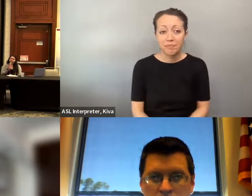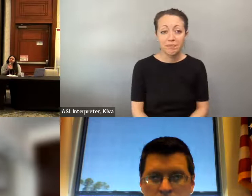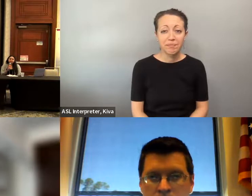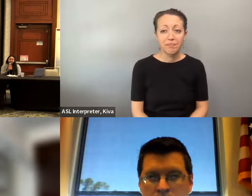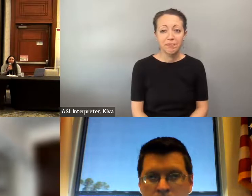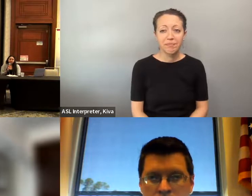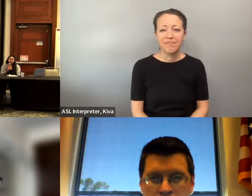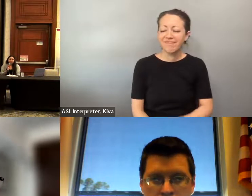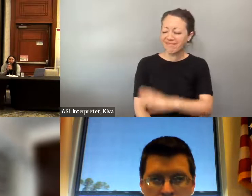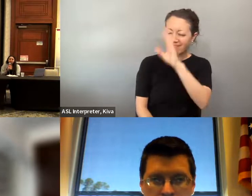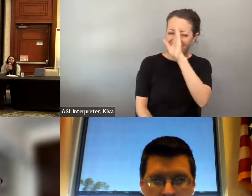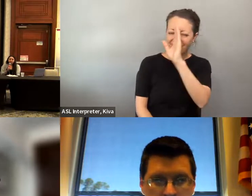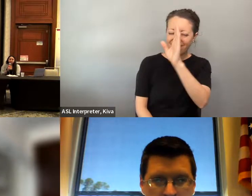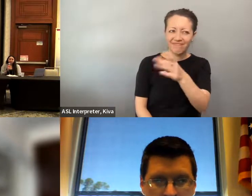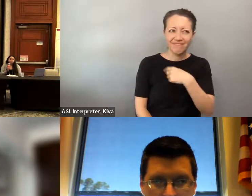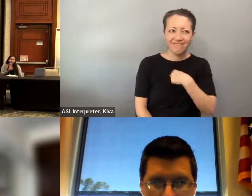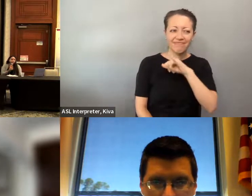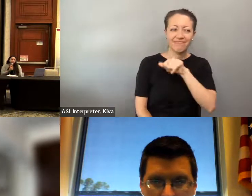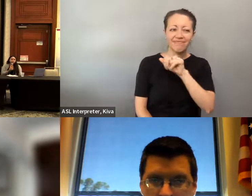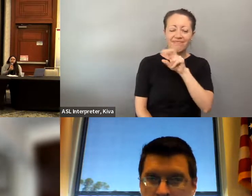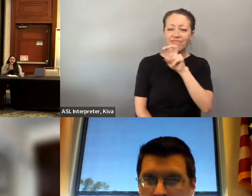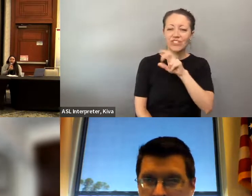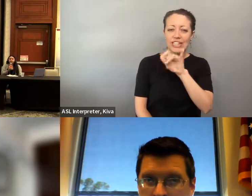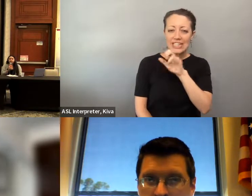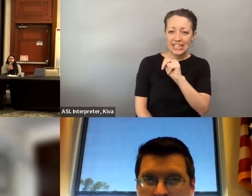panel this morning. Preparedness, and also youth initiatives. So getting our youth with disabilities involved, teaching them the soft app, see skills the needed transition skills to live independently. Which is, how I'll be representing on the panel this morning